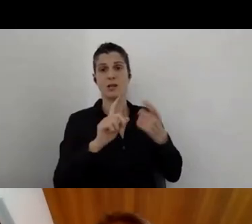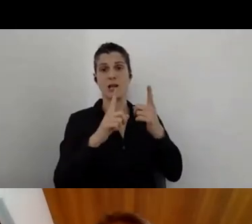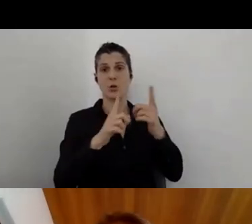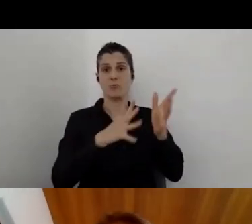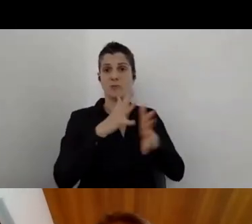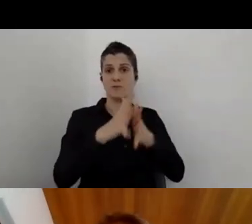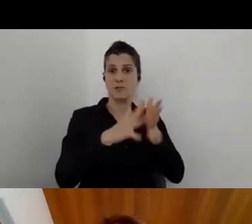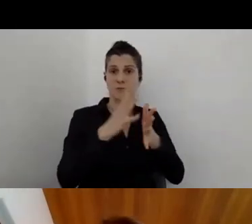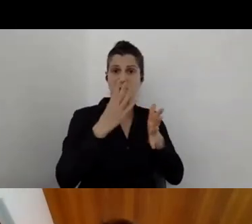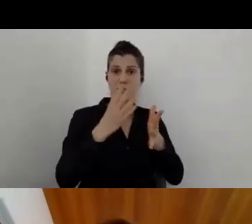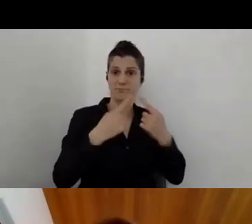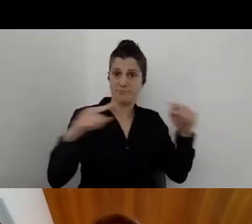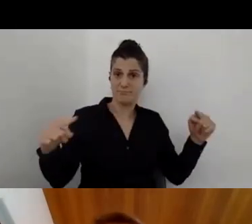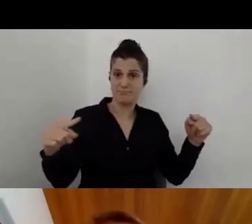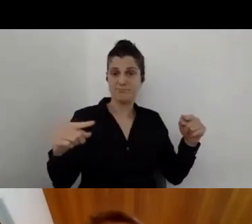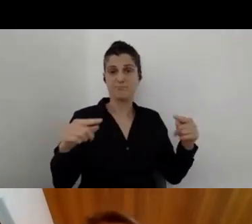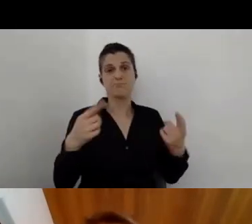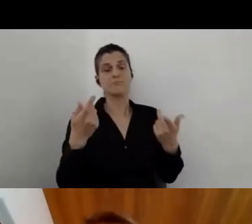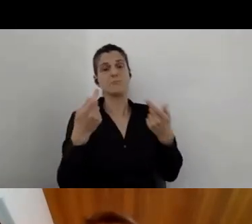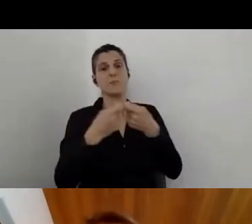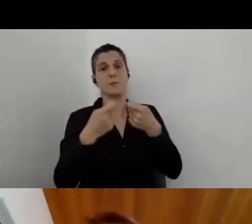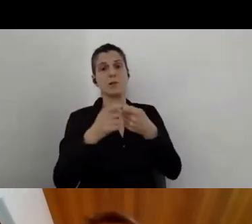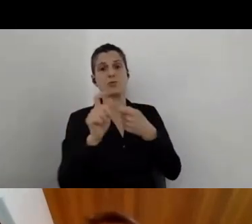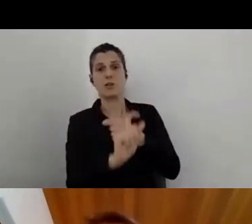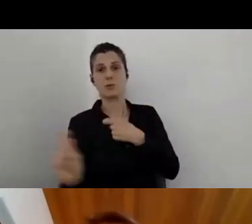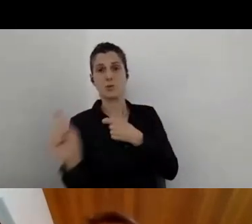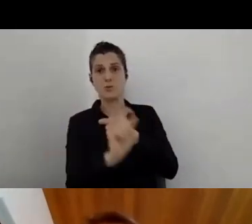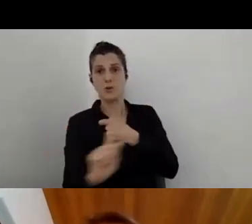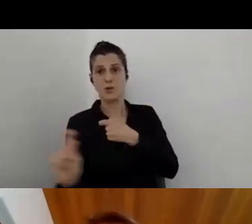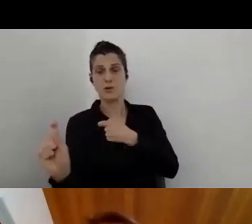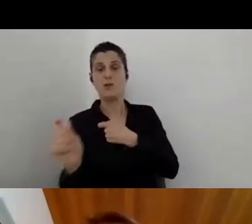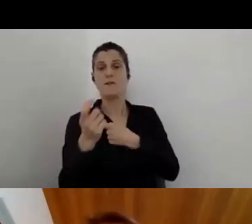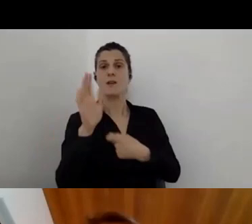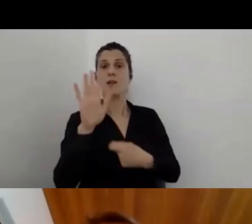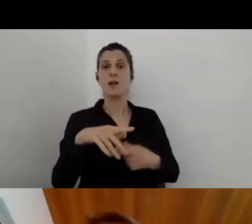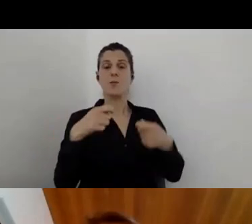about captioning, and about the visual description.